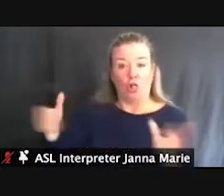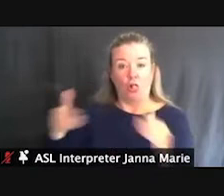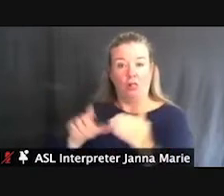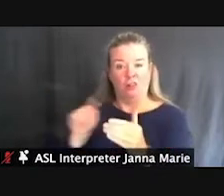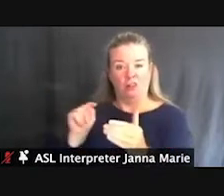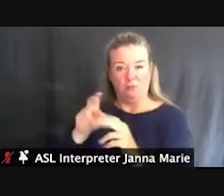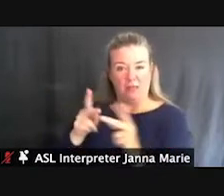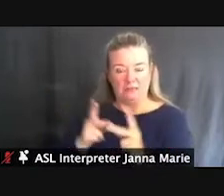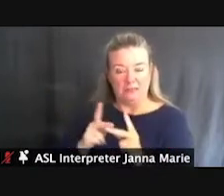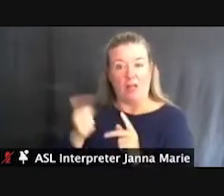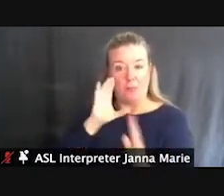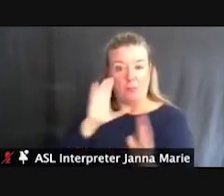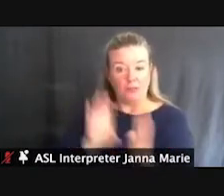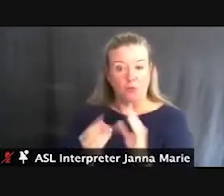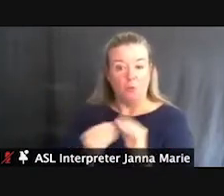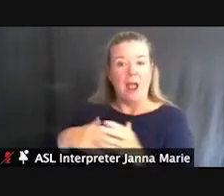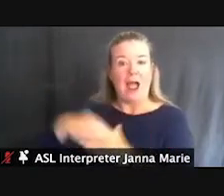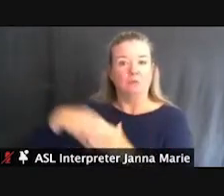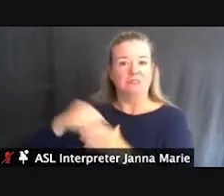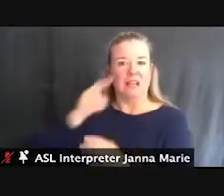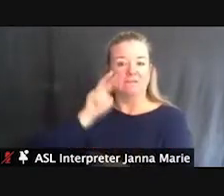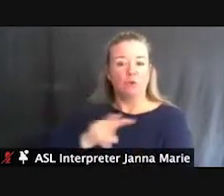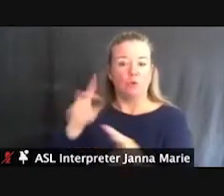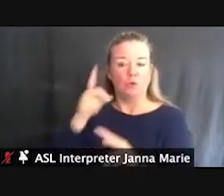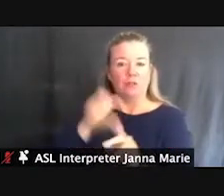an exterior view of our toilet shower building.